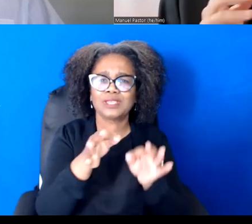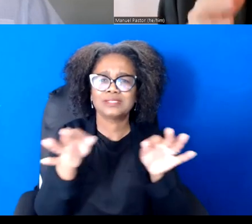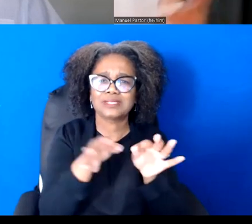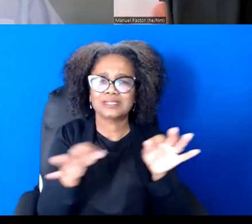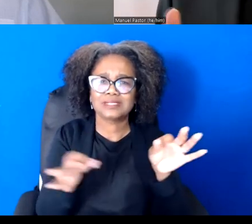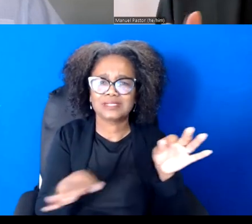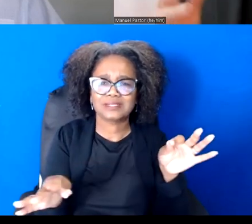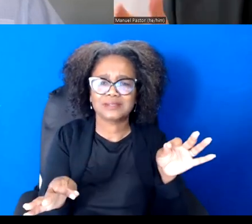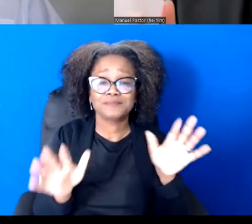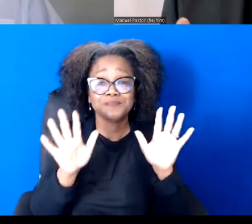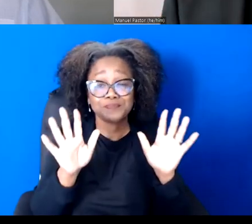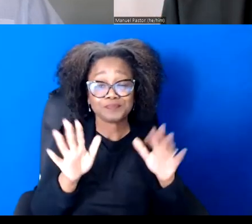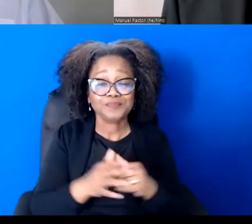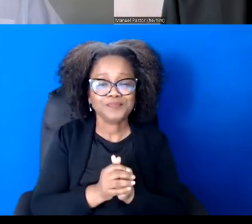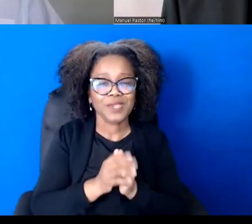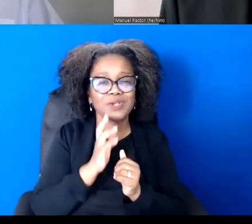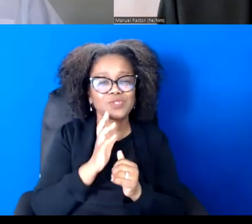that I hope that our audience takes away.